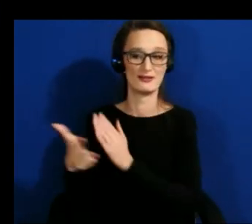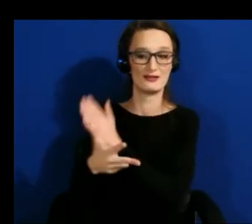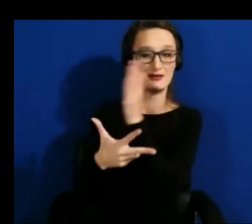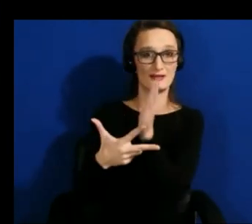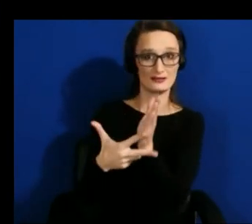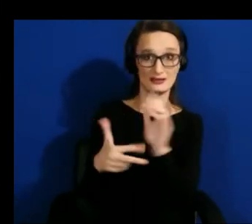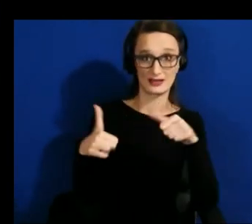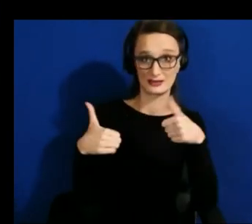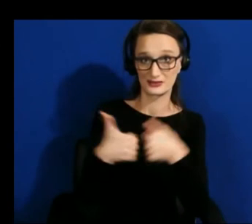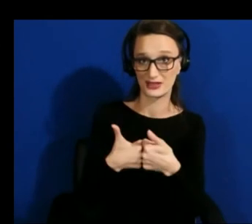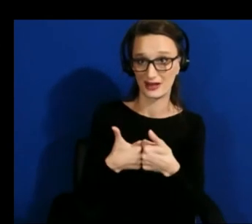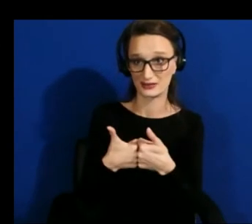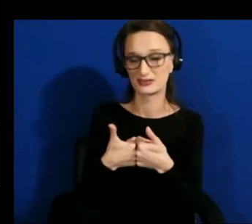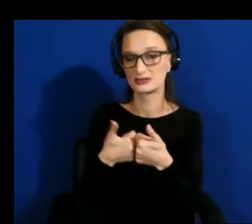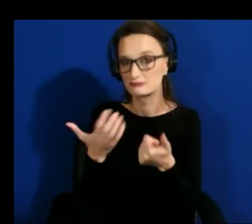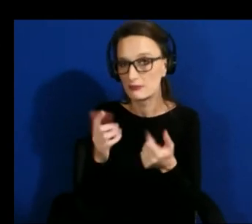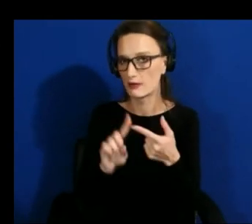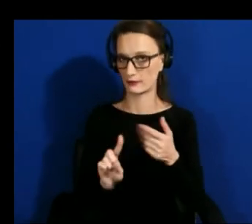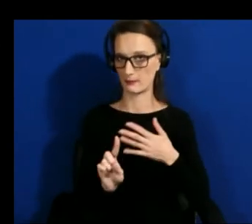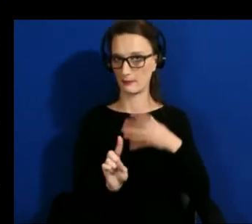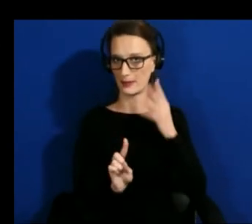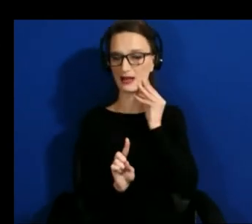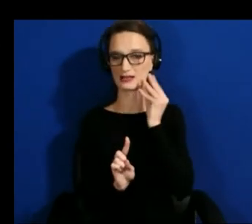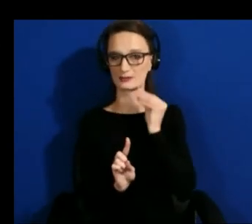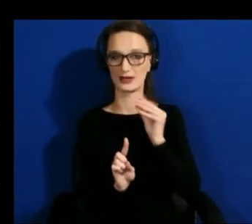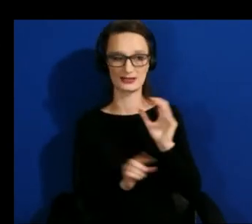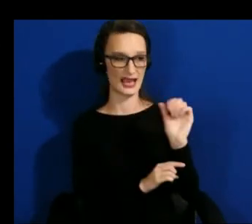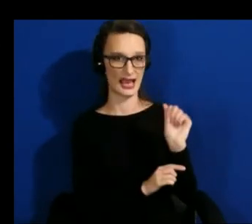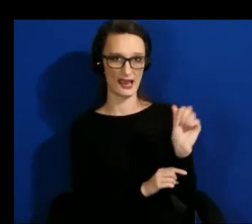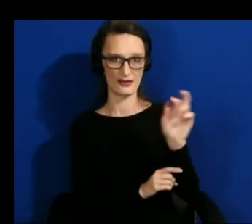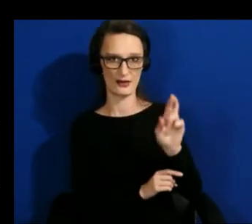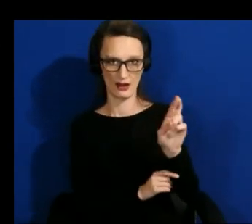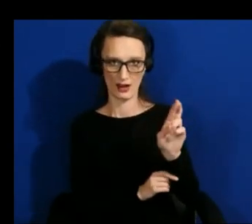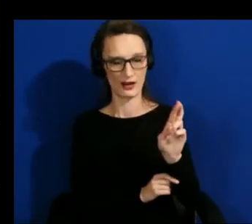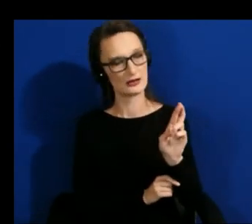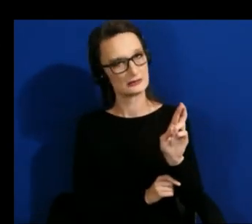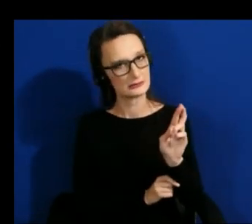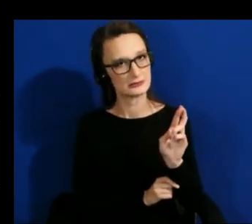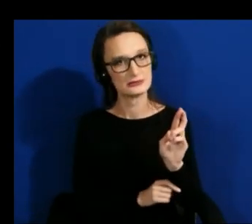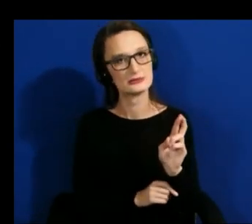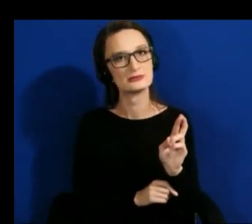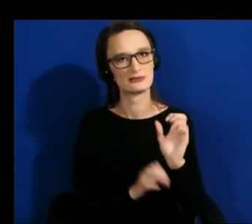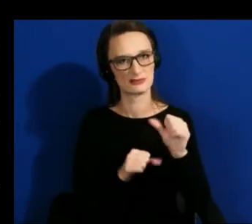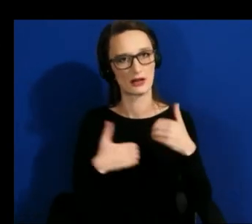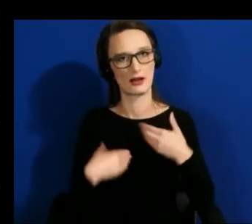in my experience augmented reality can be uh not accessible because you also need to move around a